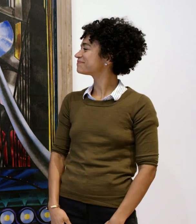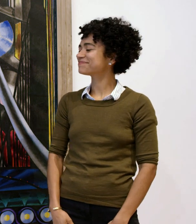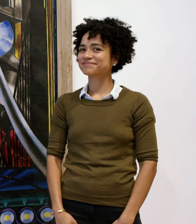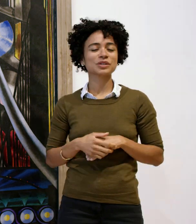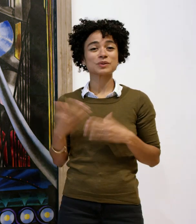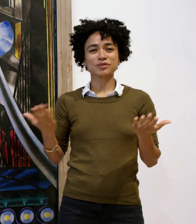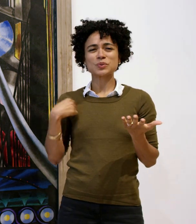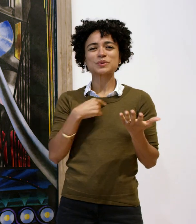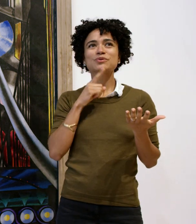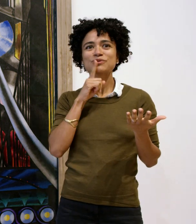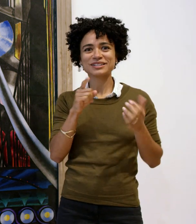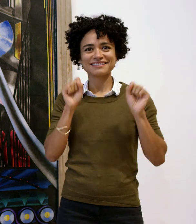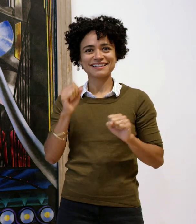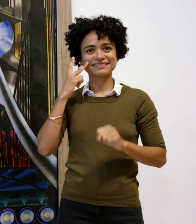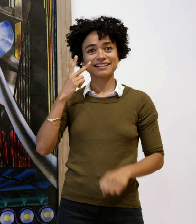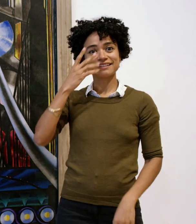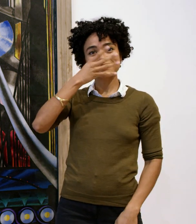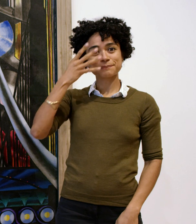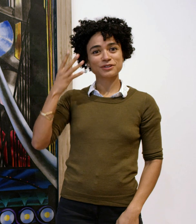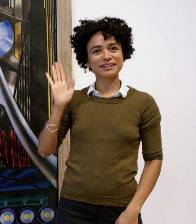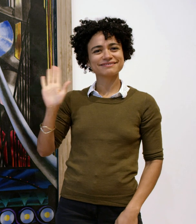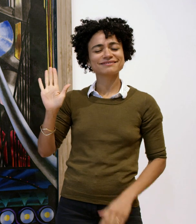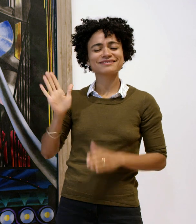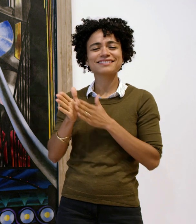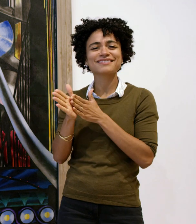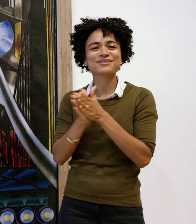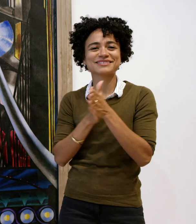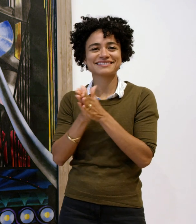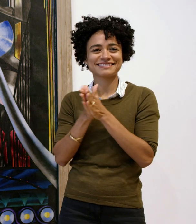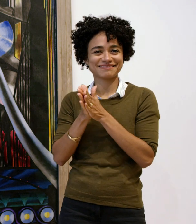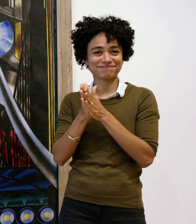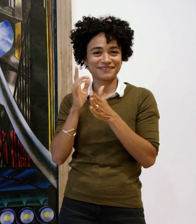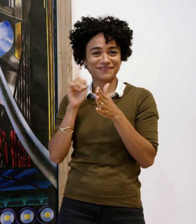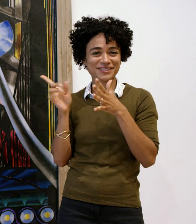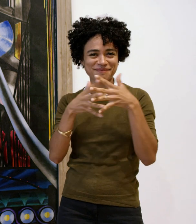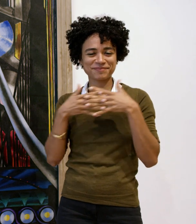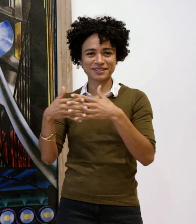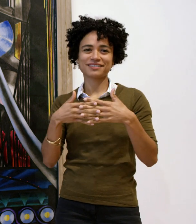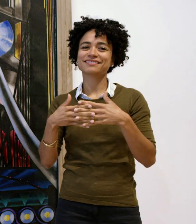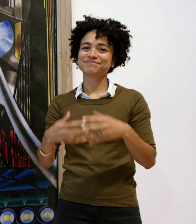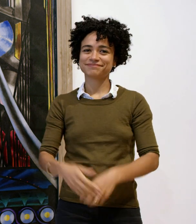We can really see his enthusiasm for America as an immigrant.